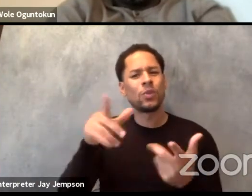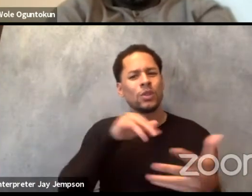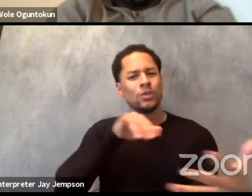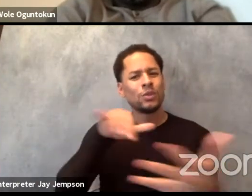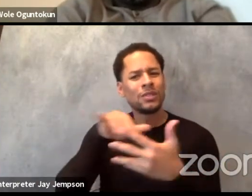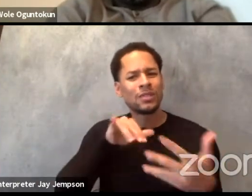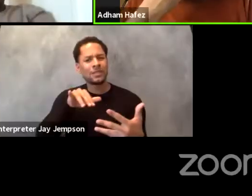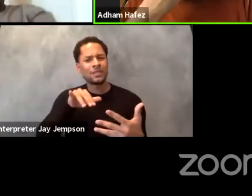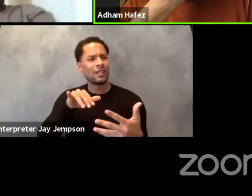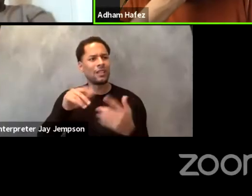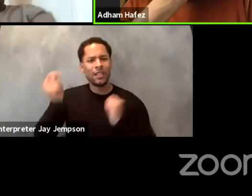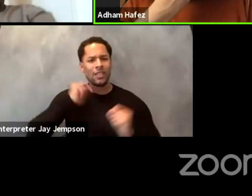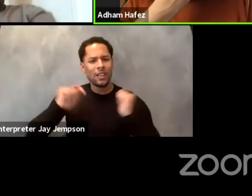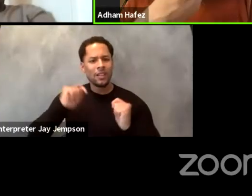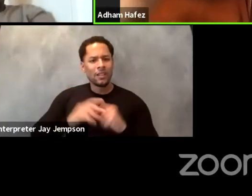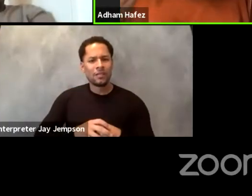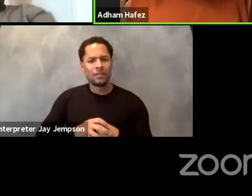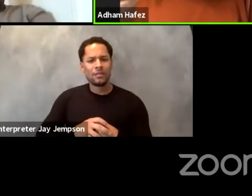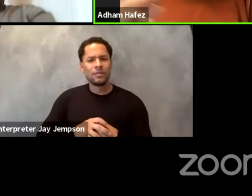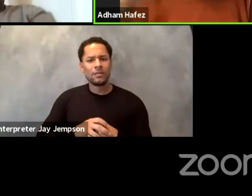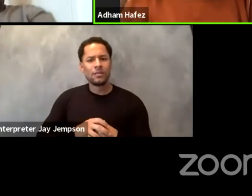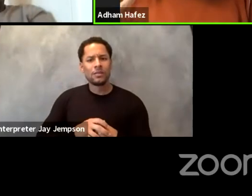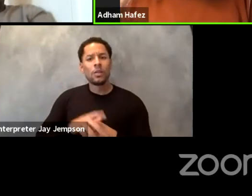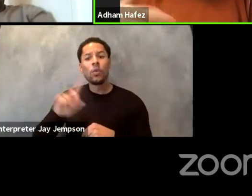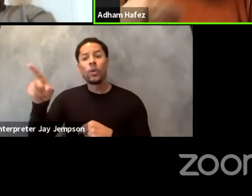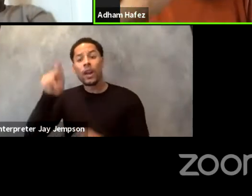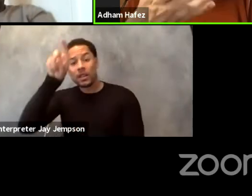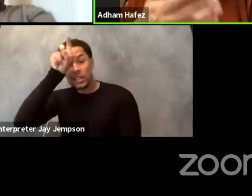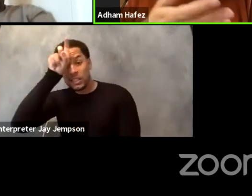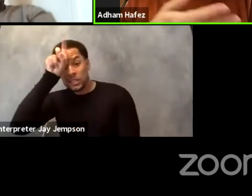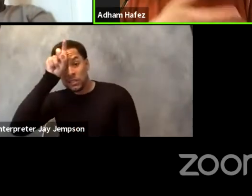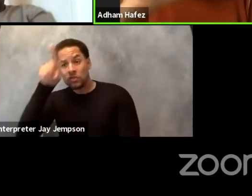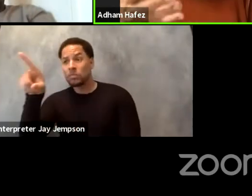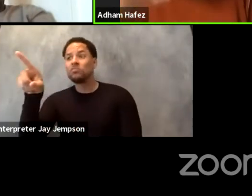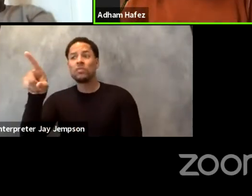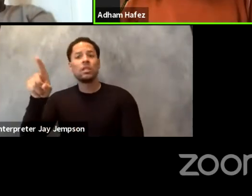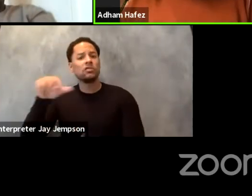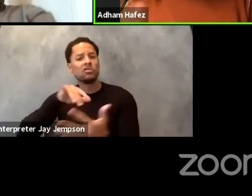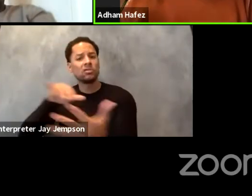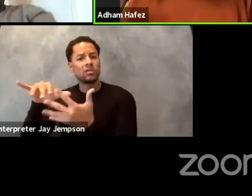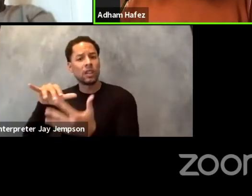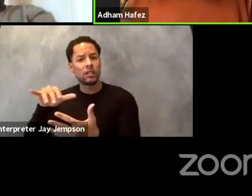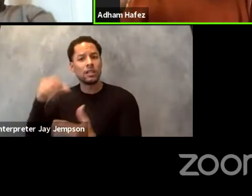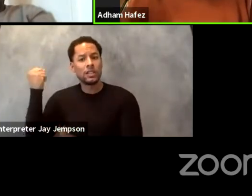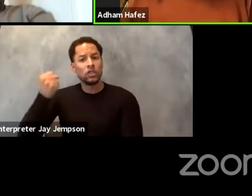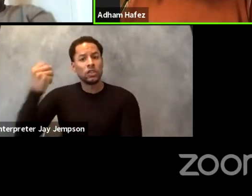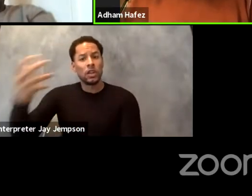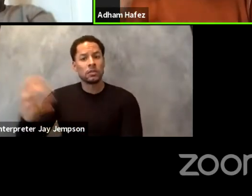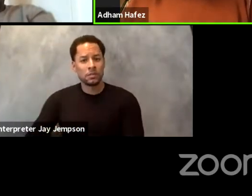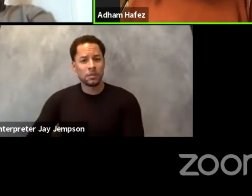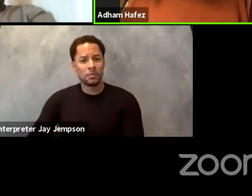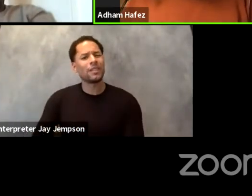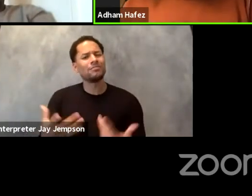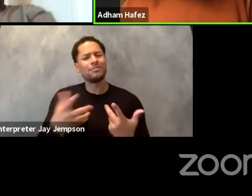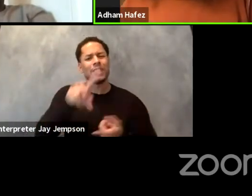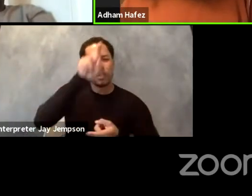When I grew up studying dance and theater in Egypt, I studied Shakespeare but also studied Syrian and Egyptian and Moroccan playwrights.